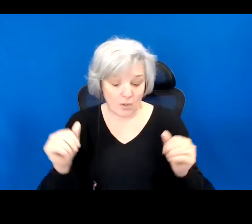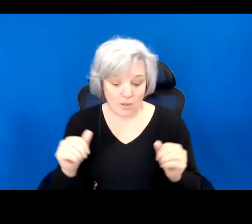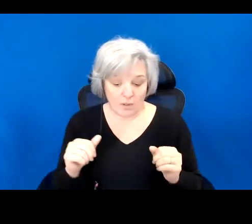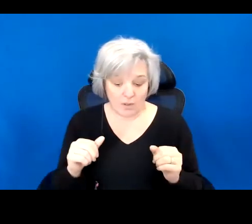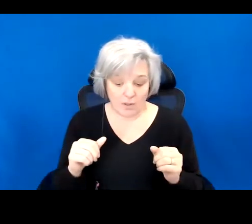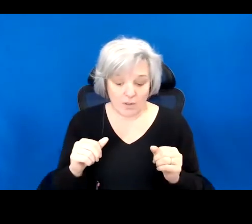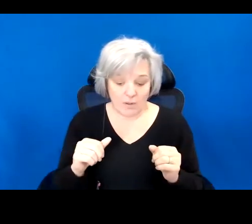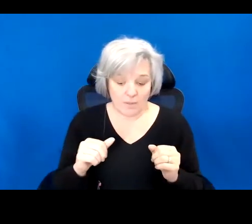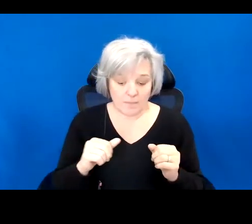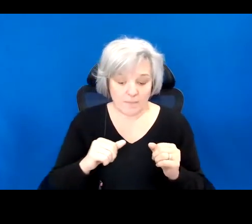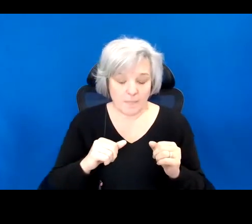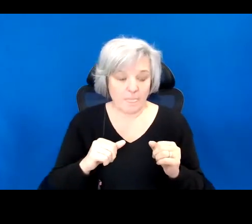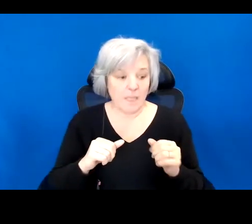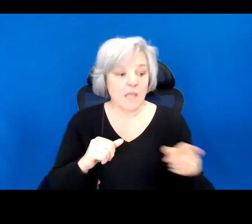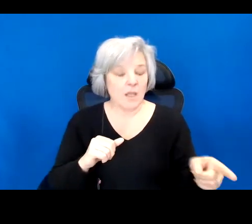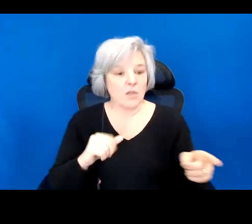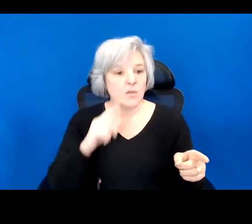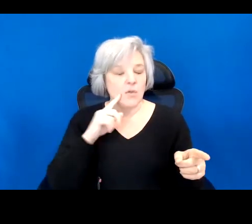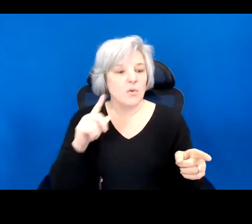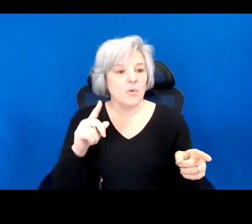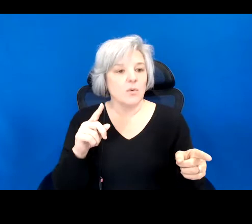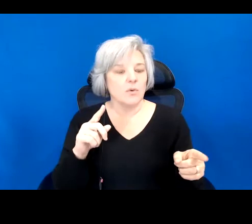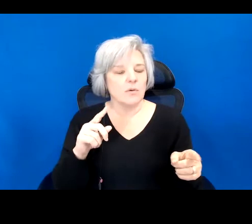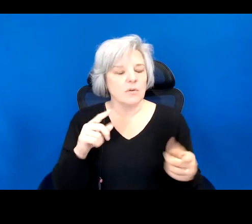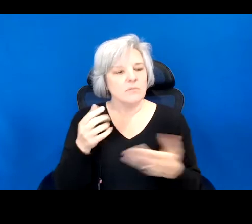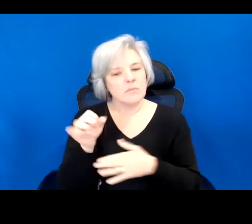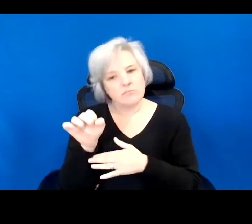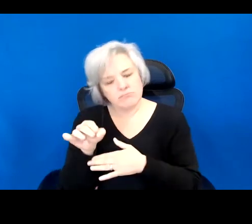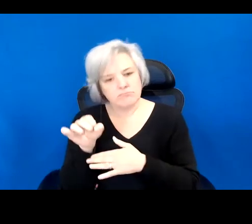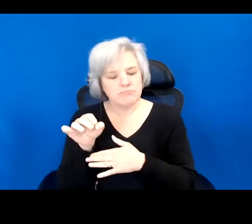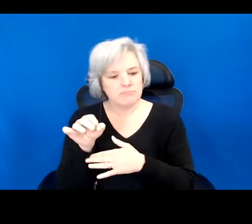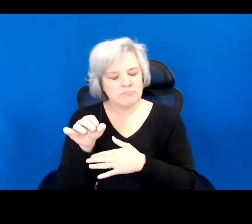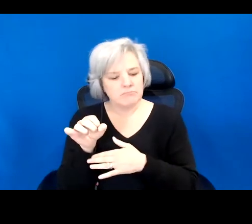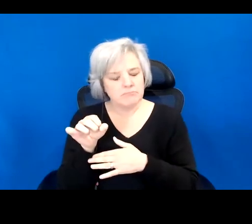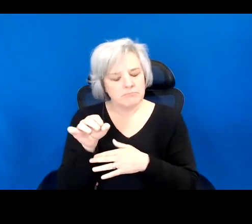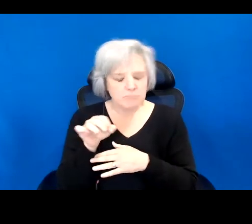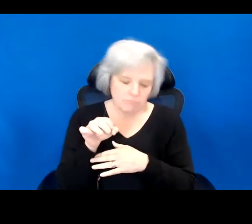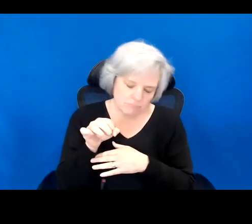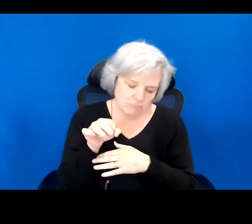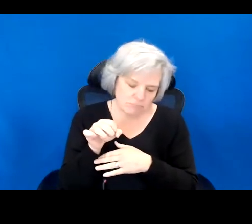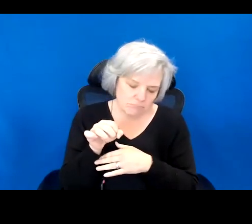asked. You nodded slowly, a little body in deep rumination.